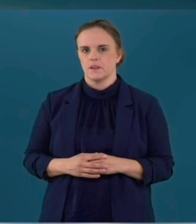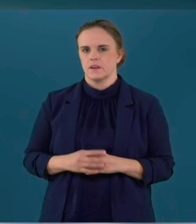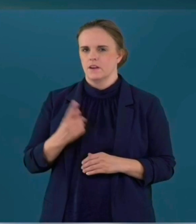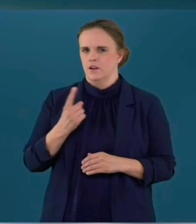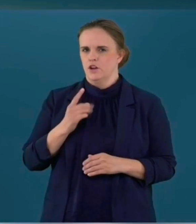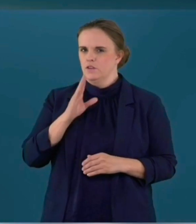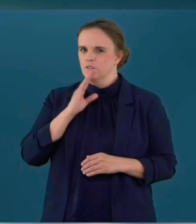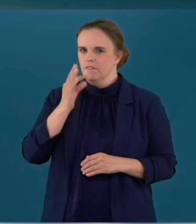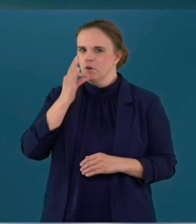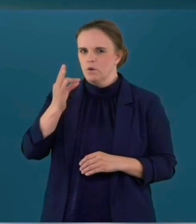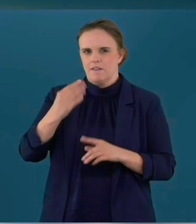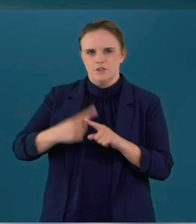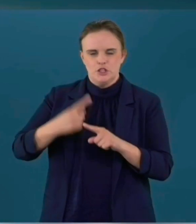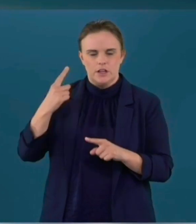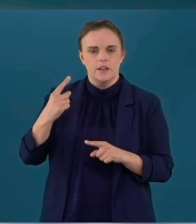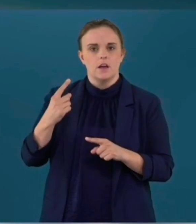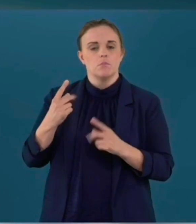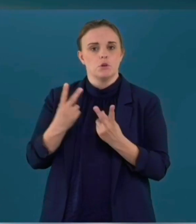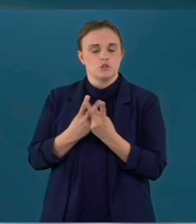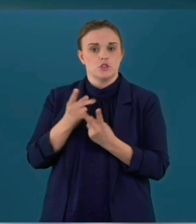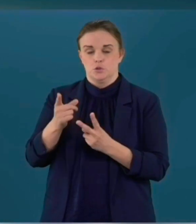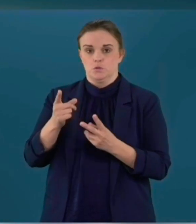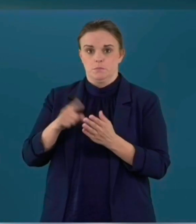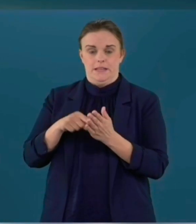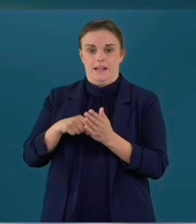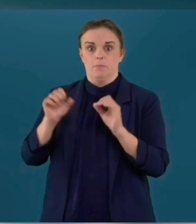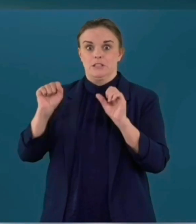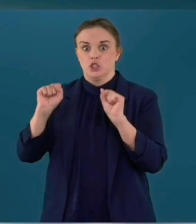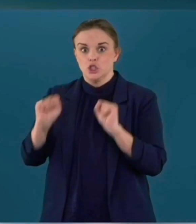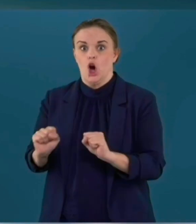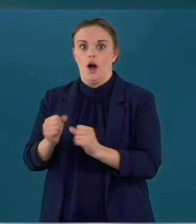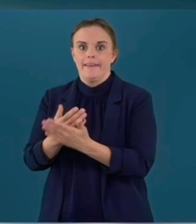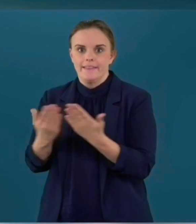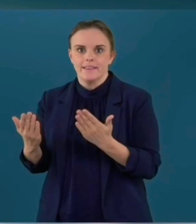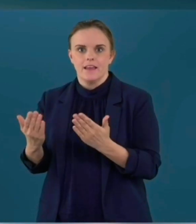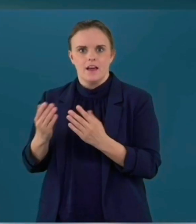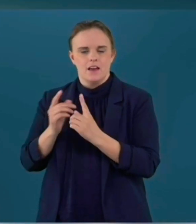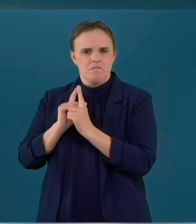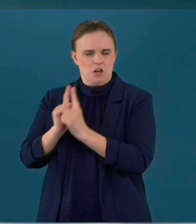do stuff but you want to make it as clear as possible that this is something